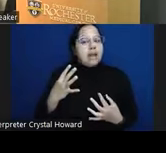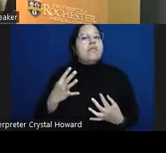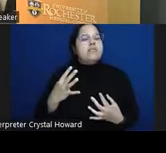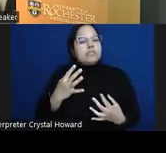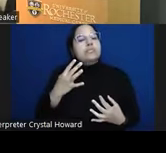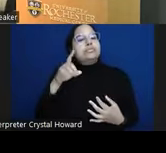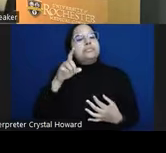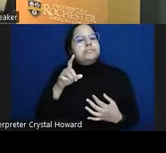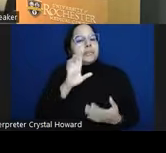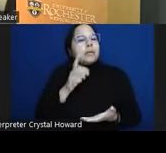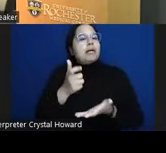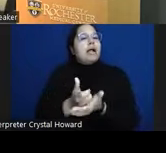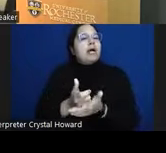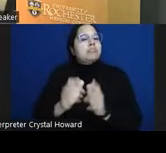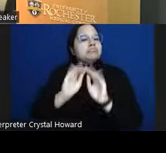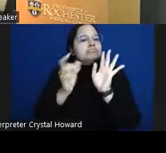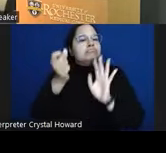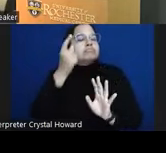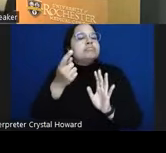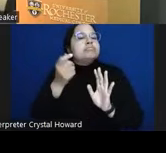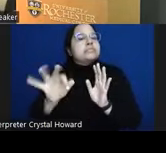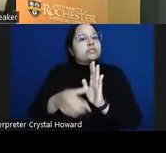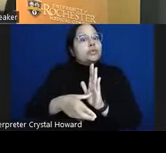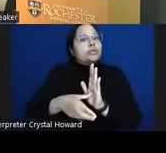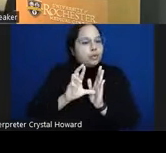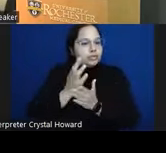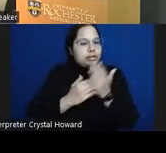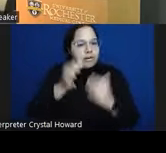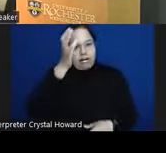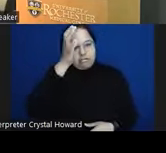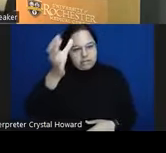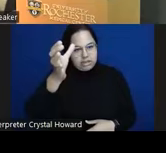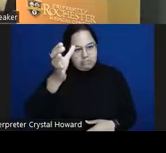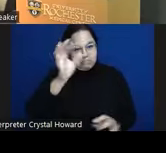before we dive into the numbers and the people who gave me that feedback were very specific to